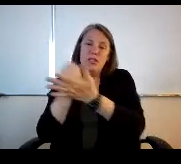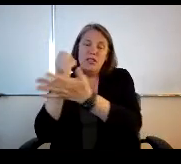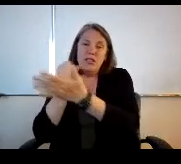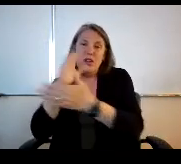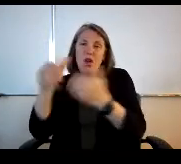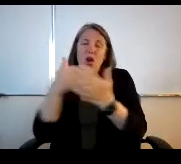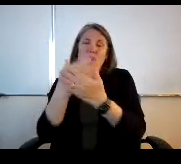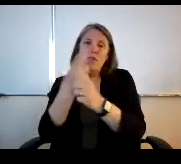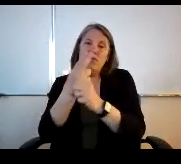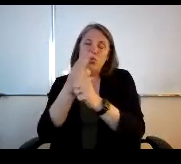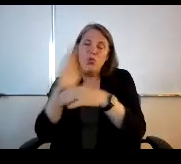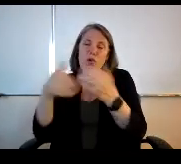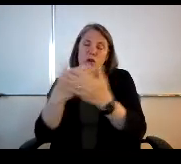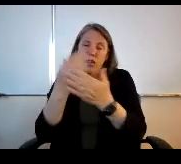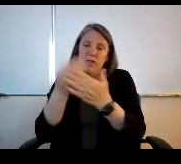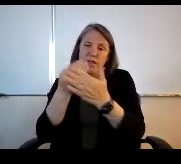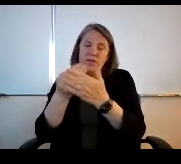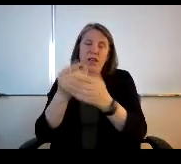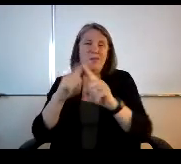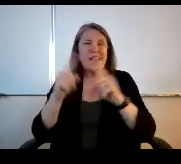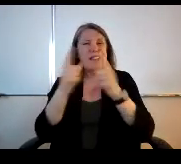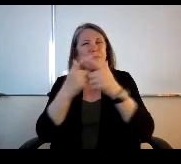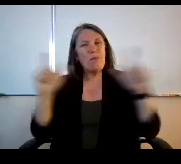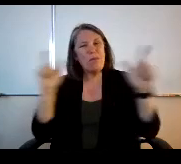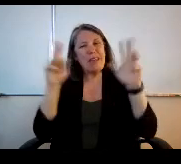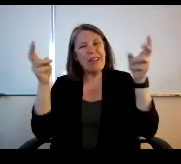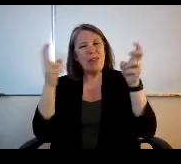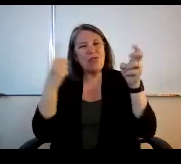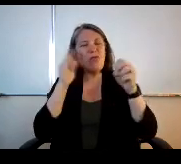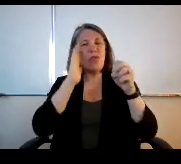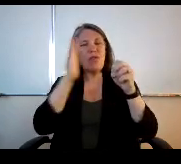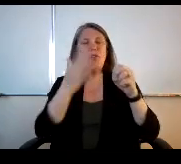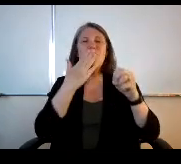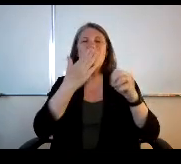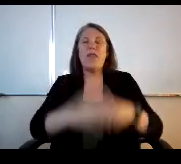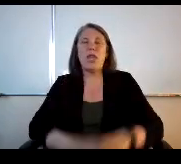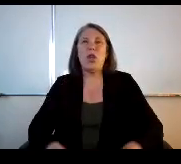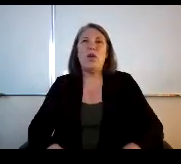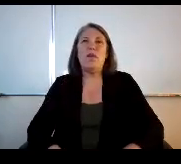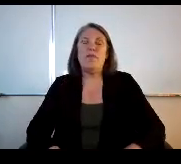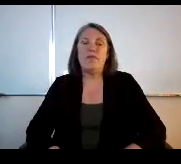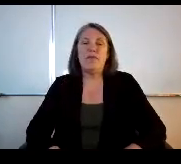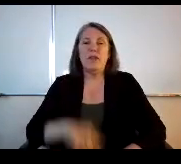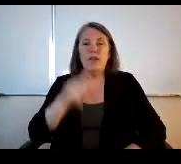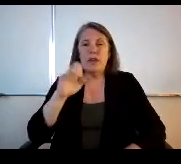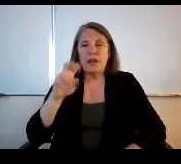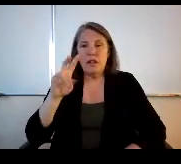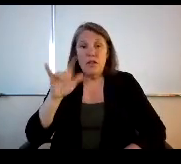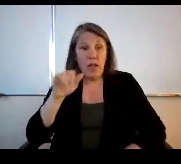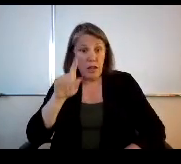It's a big issue for the future, so thank you, Mr. Lavalley think you had something to say? I did.